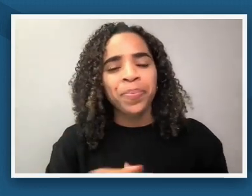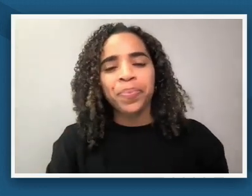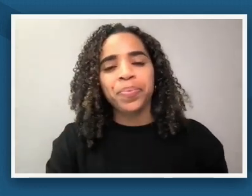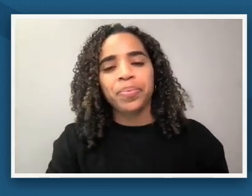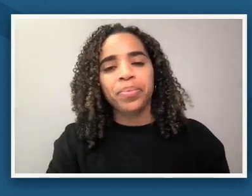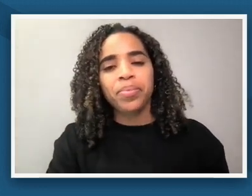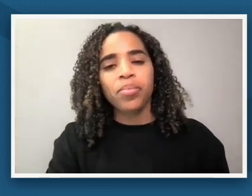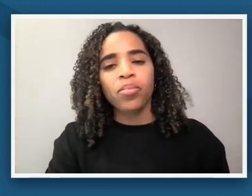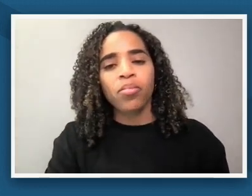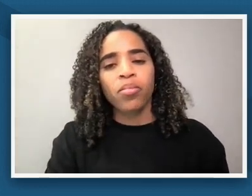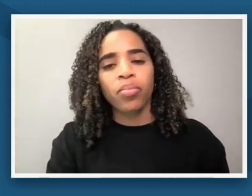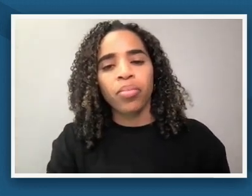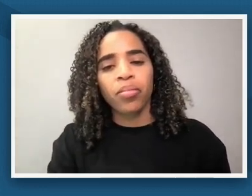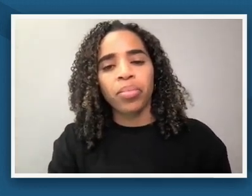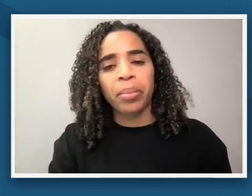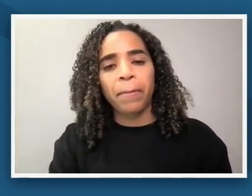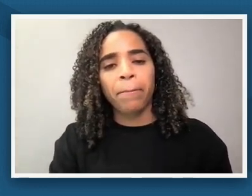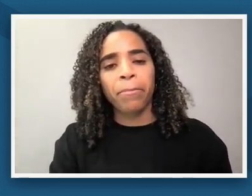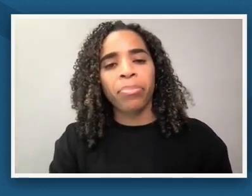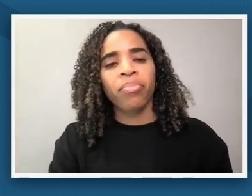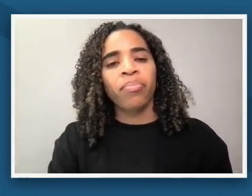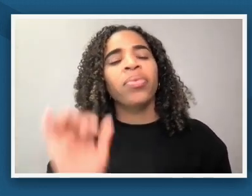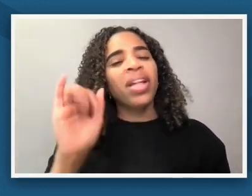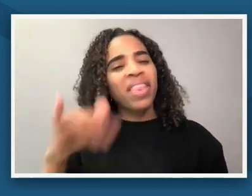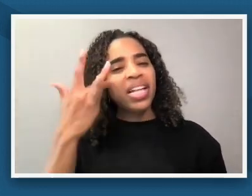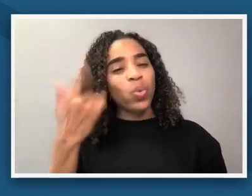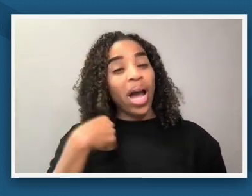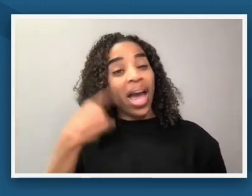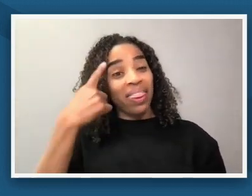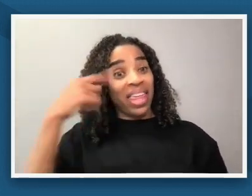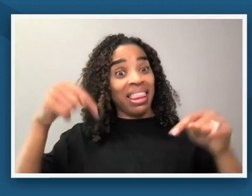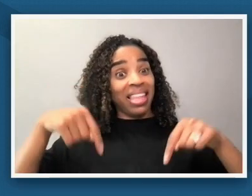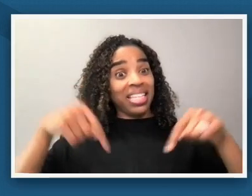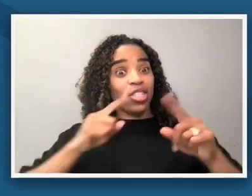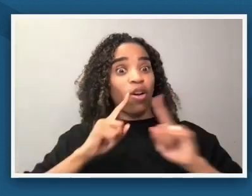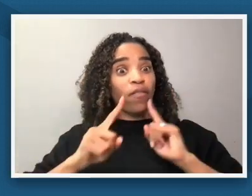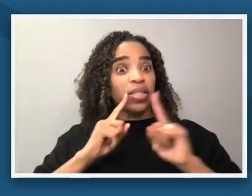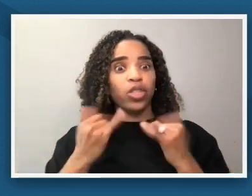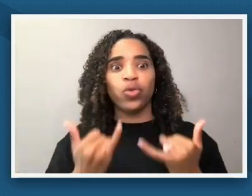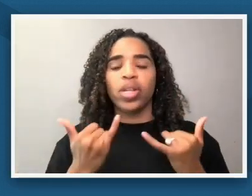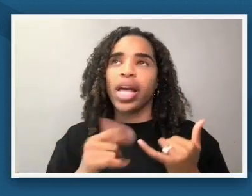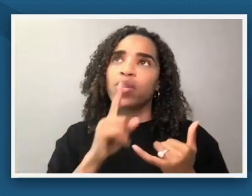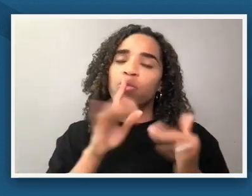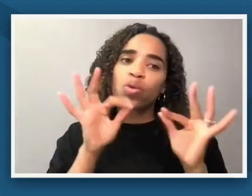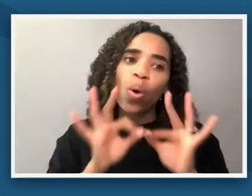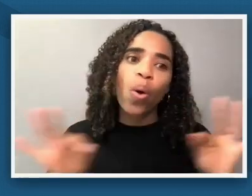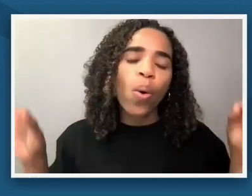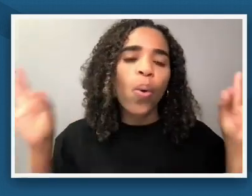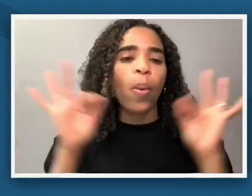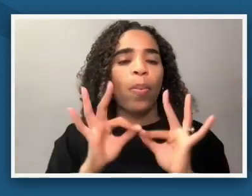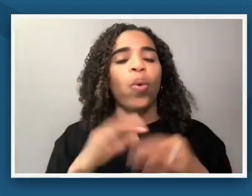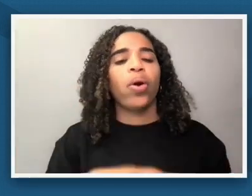the conversation that we've had today has been so important because it's